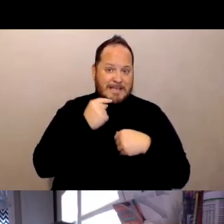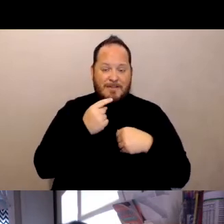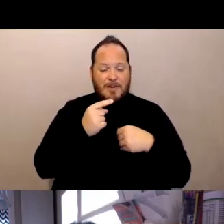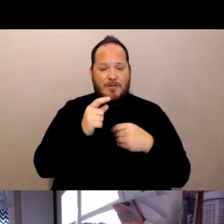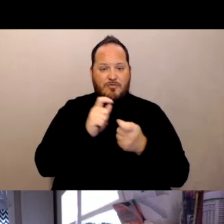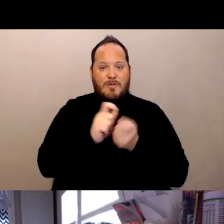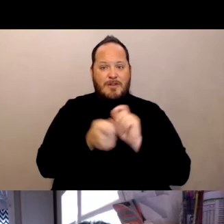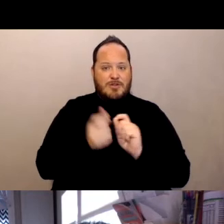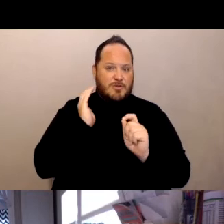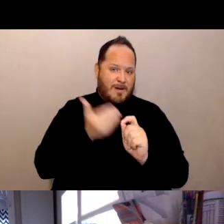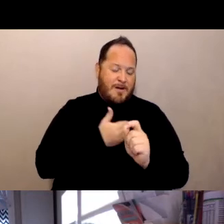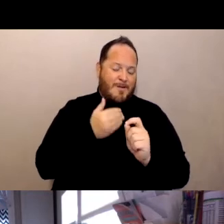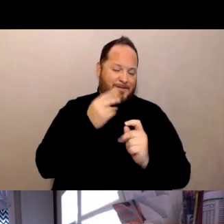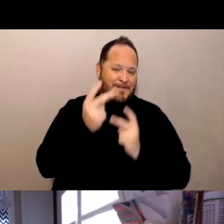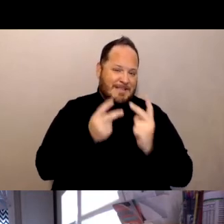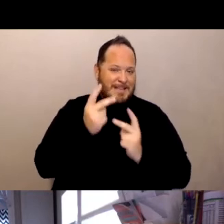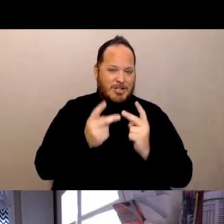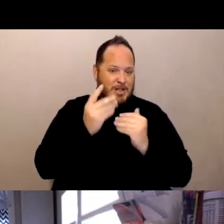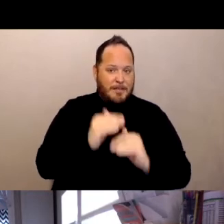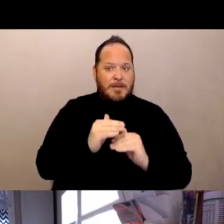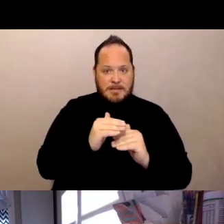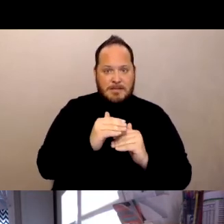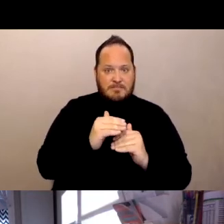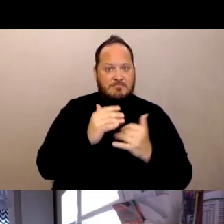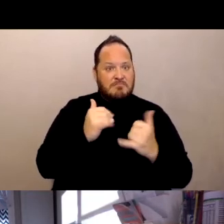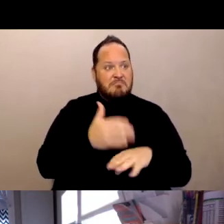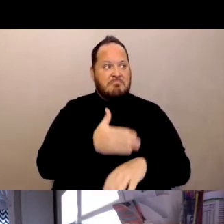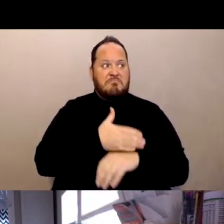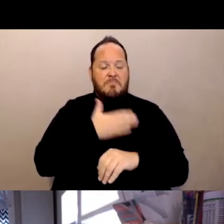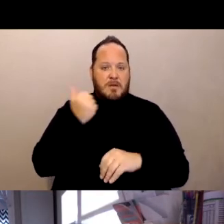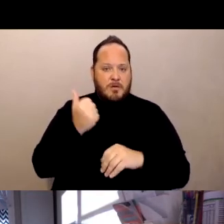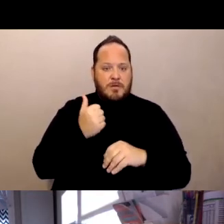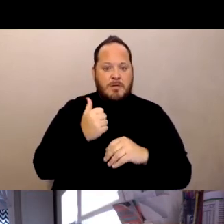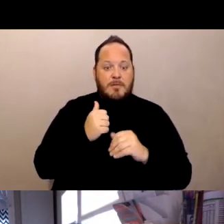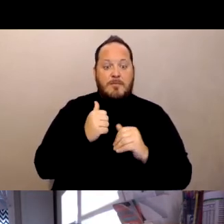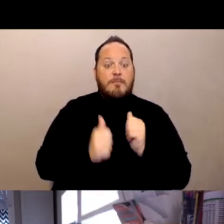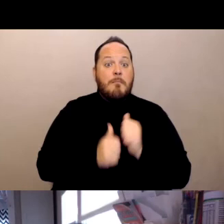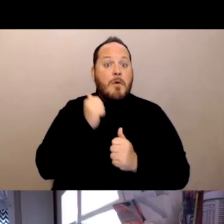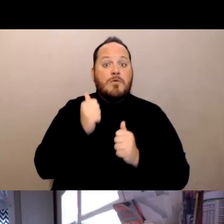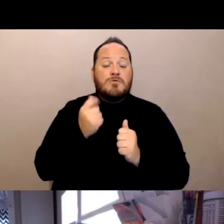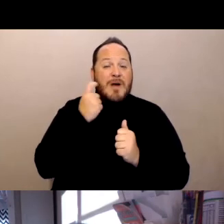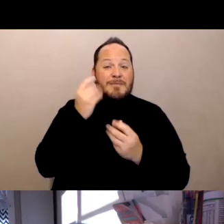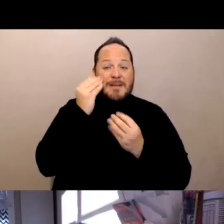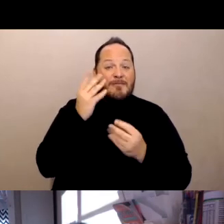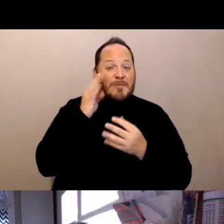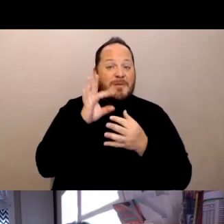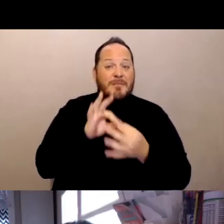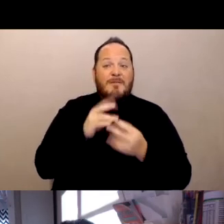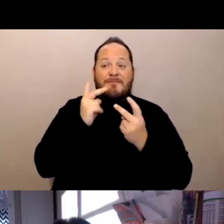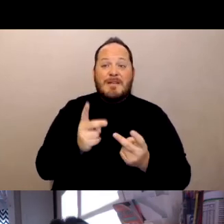and for the most up-to-date information about visiting loved ones in both nursing homes and assisted living facilities.